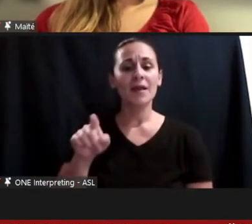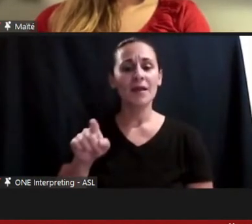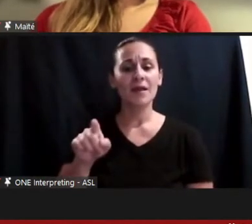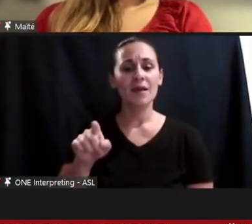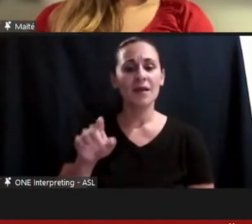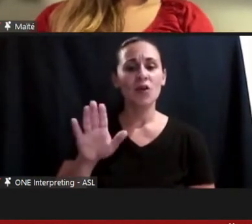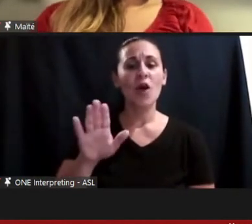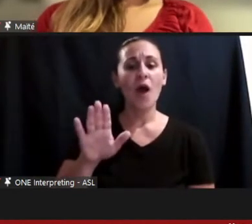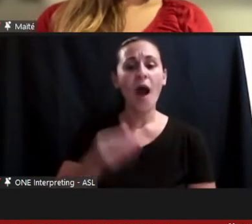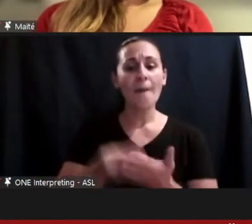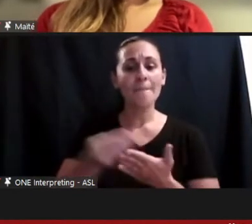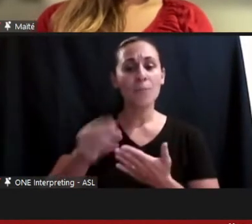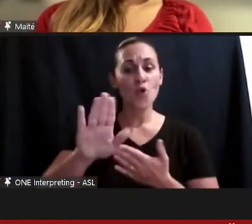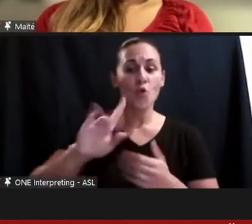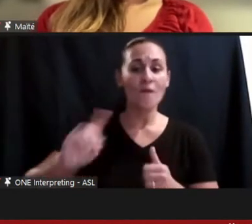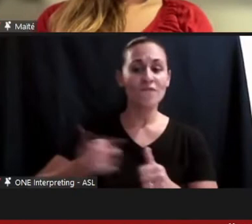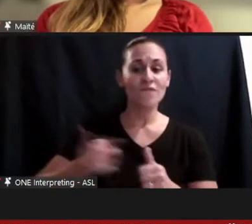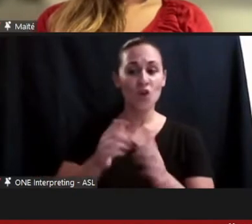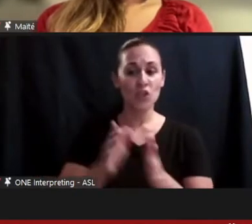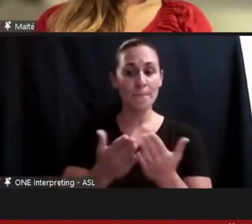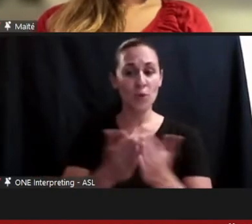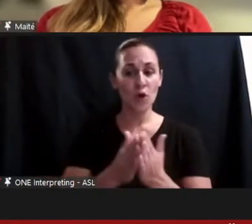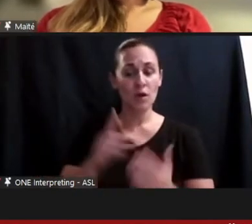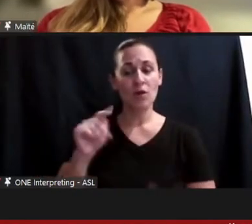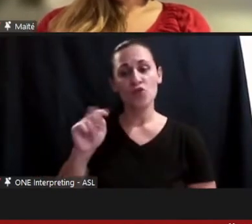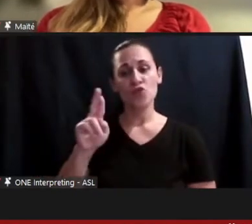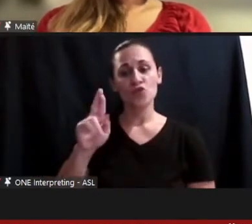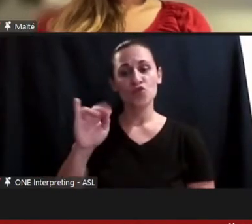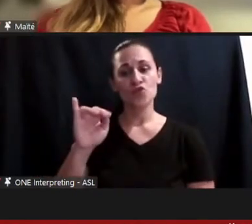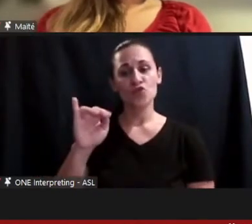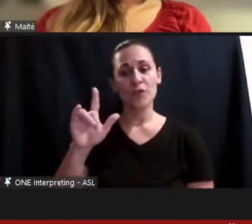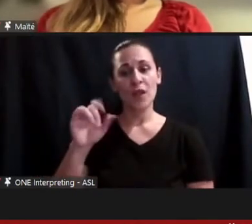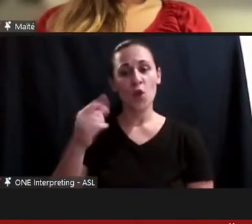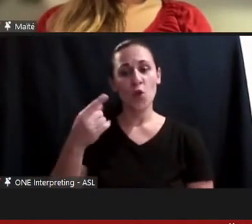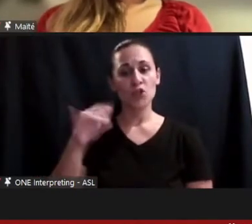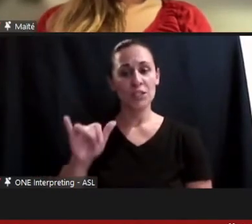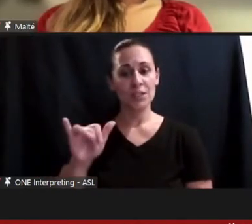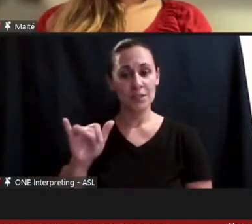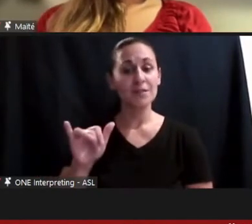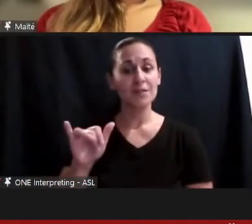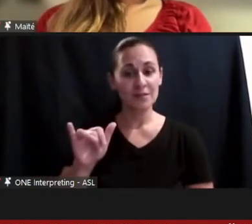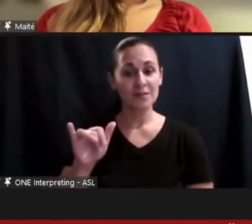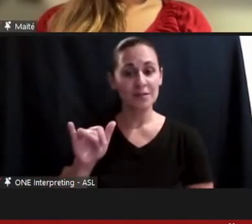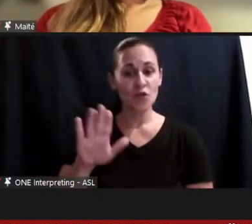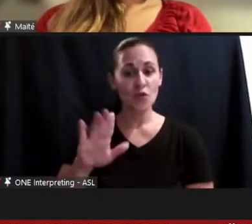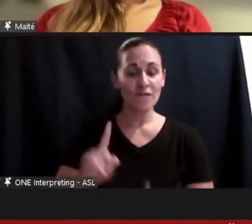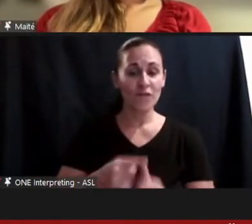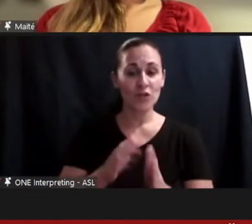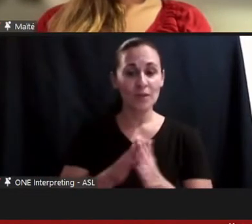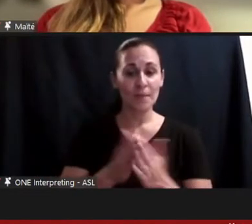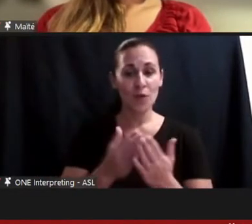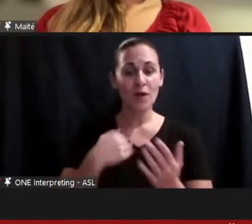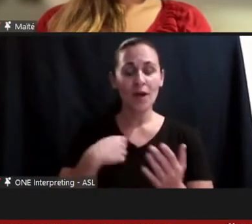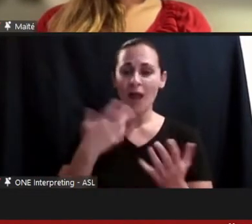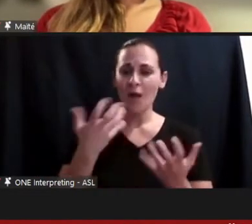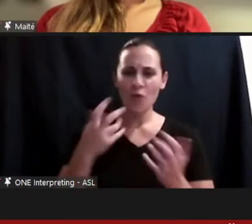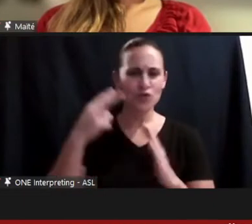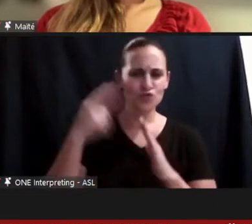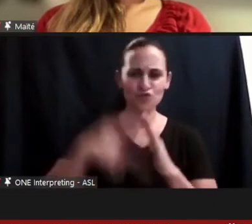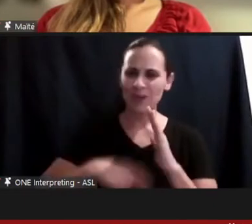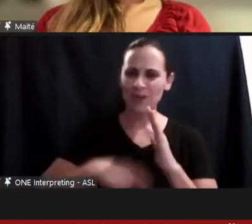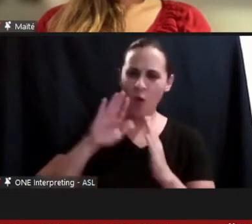your trilogy, and I was just like wanting to read all of them immediately. If I can download them